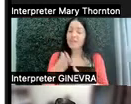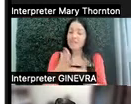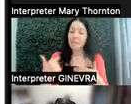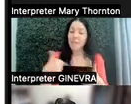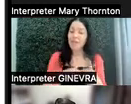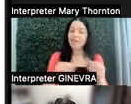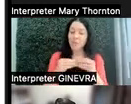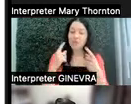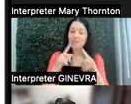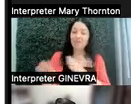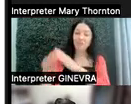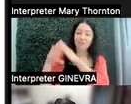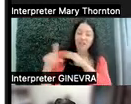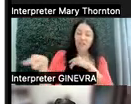those things out than others.